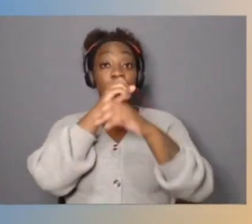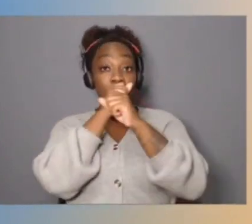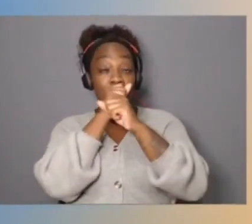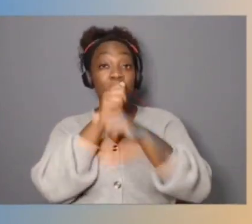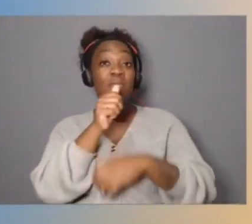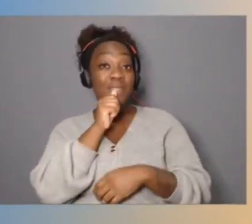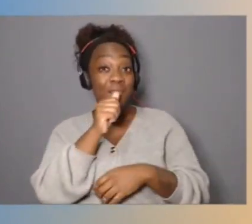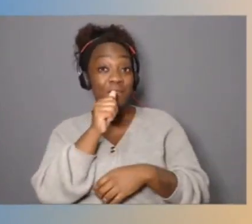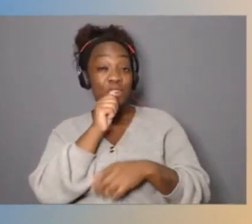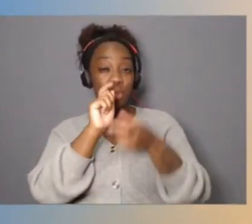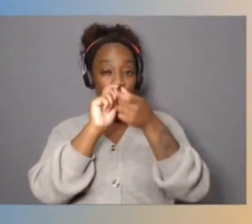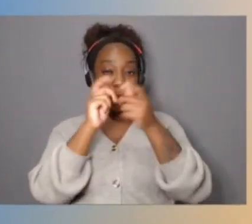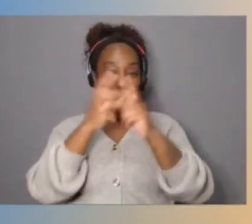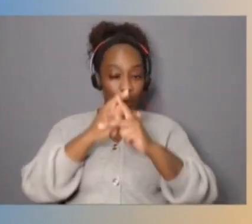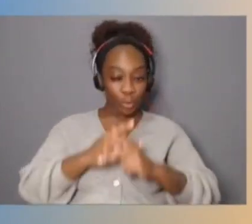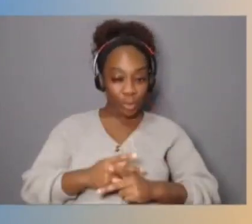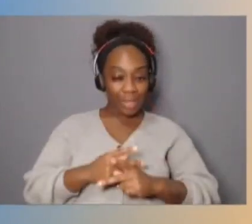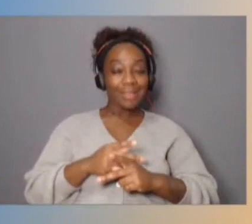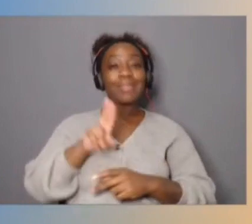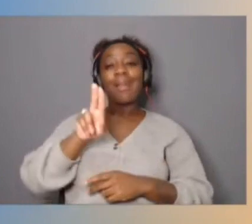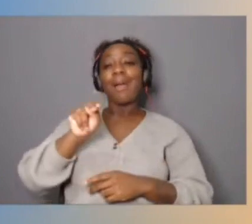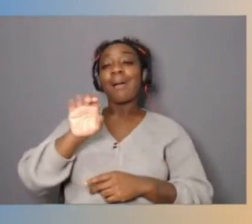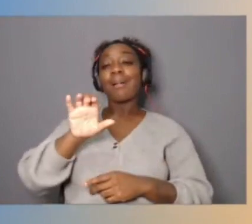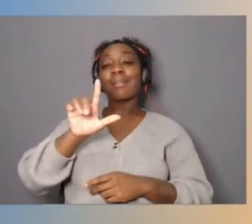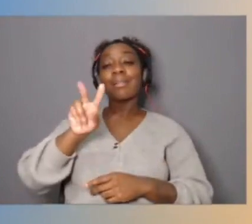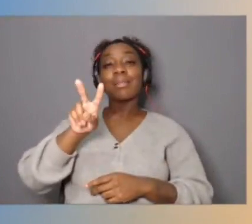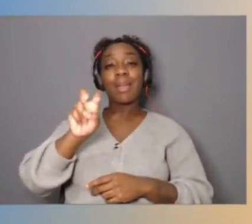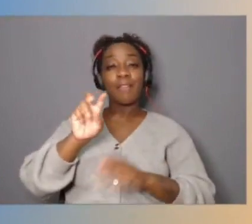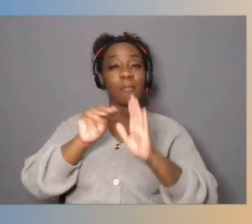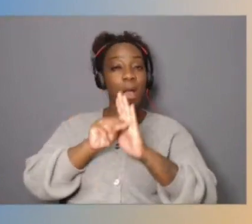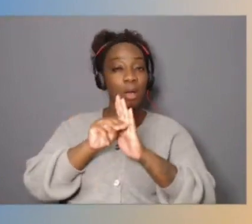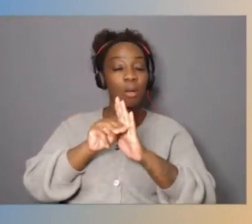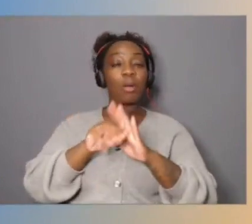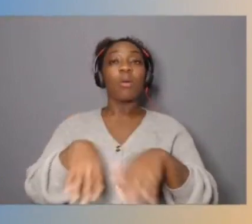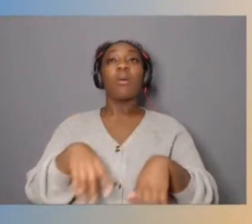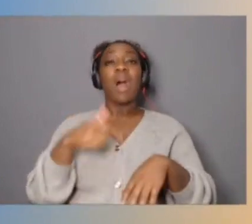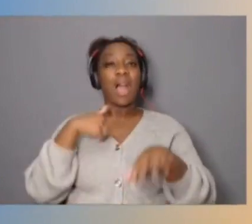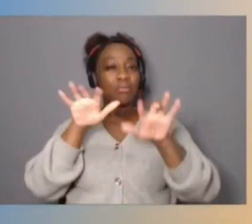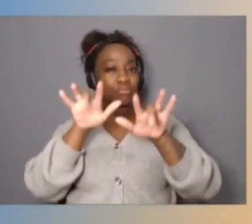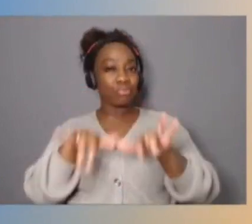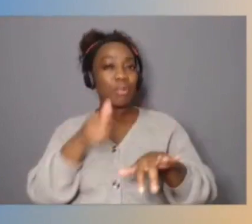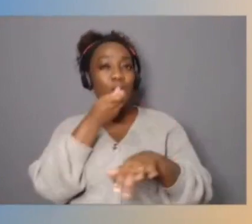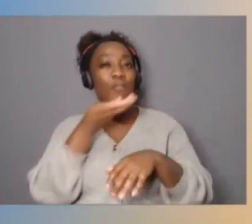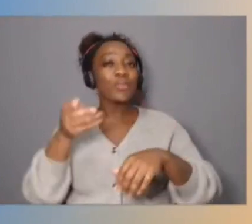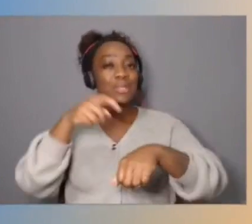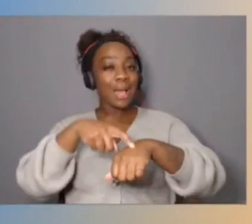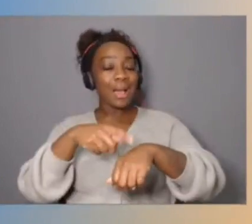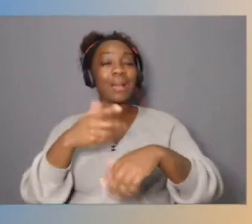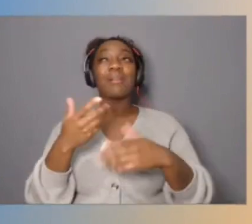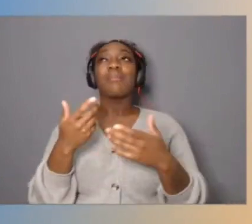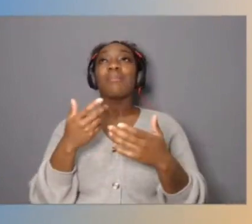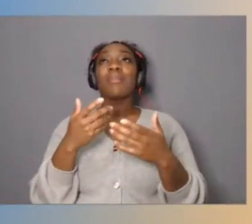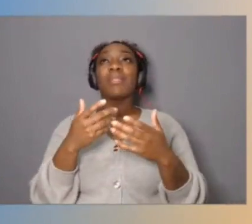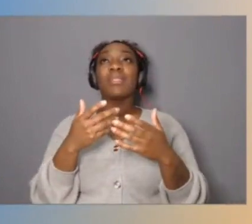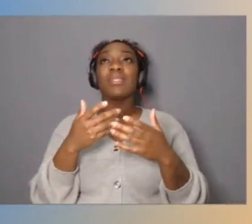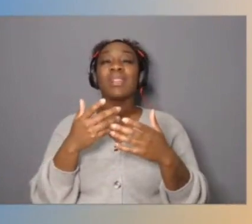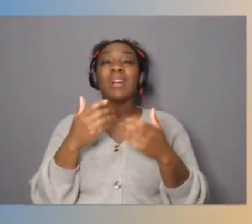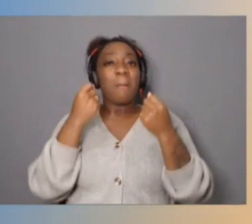I've written about that a couple times, right on the edge of my understanding but nothing wrong with that and something I think that a lot of our customers grasp